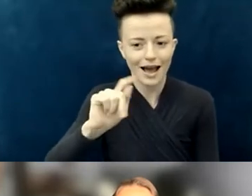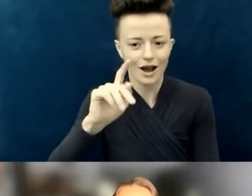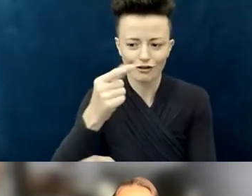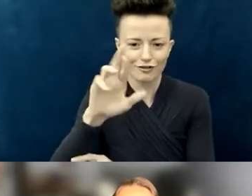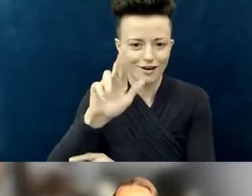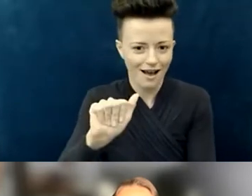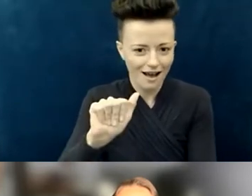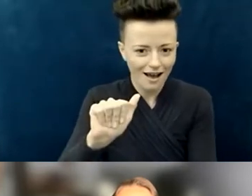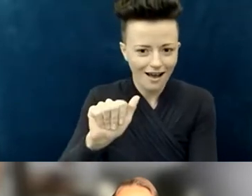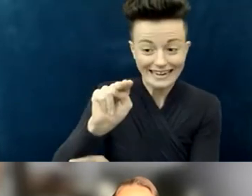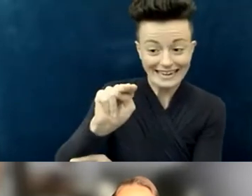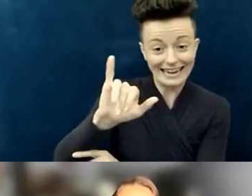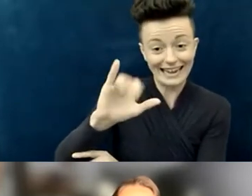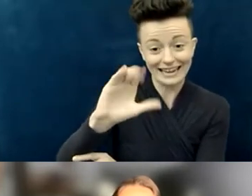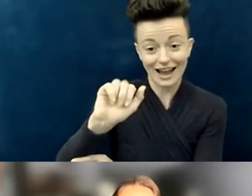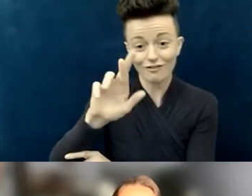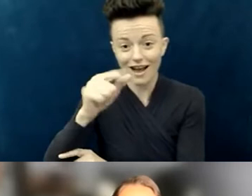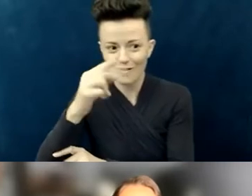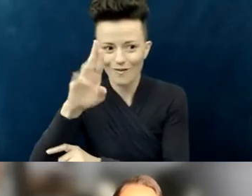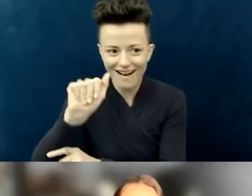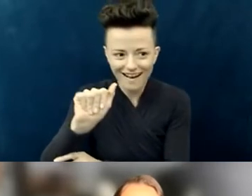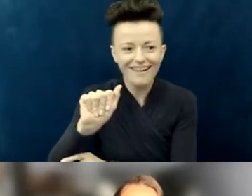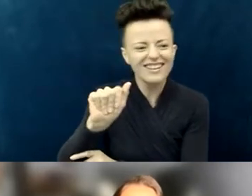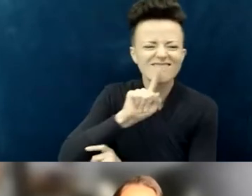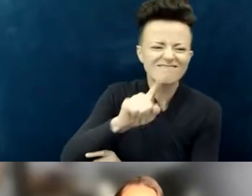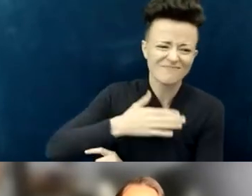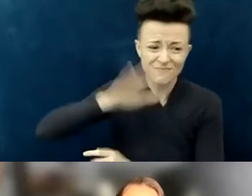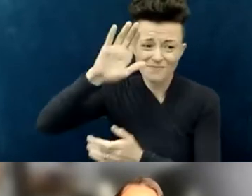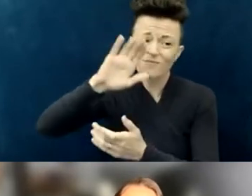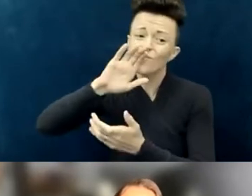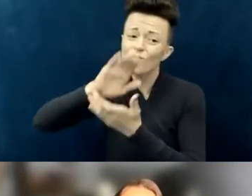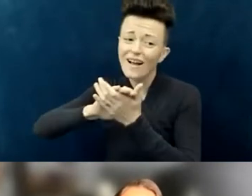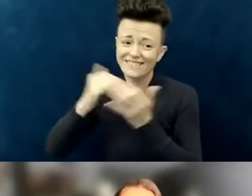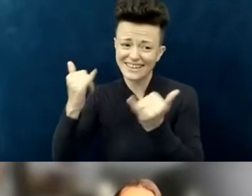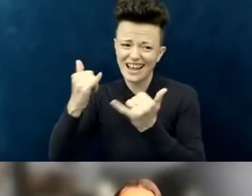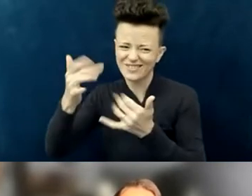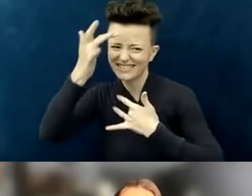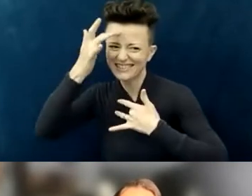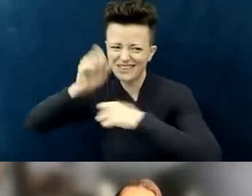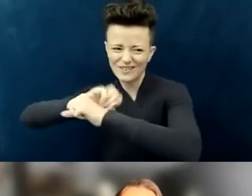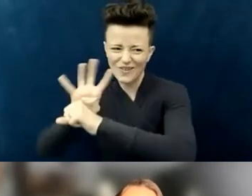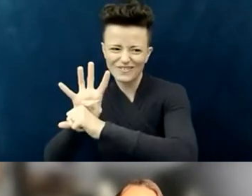My wife has COVID, so that's why I'm home. I'm wearing a comfortable, limited edition t-shirt